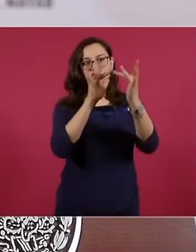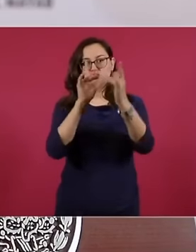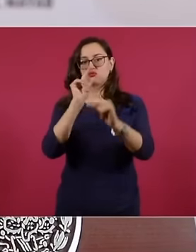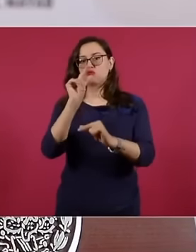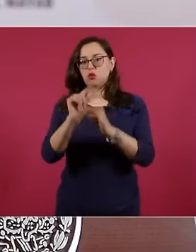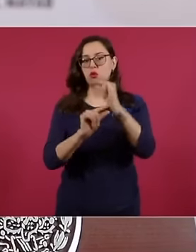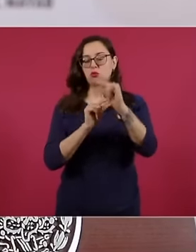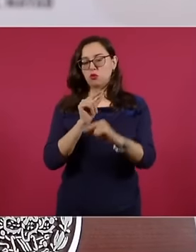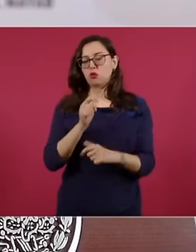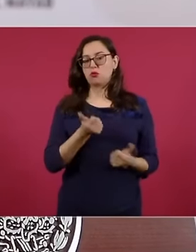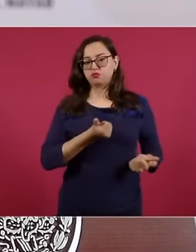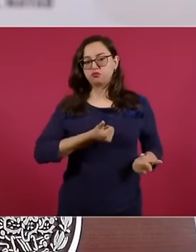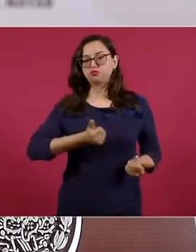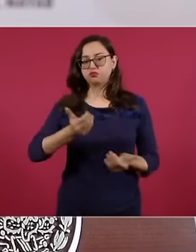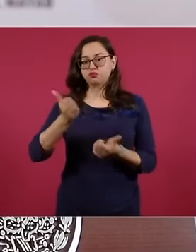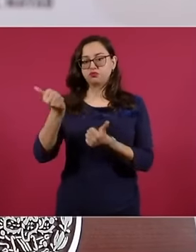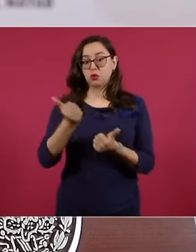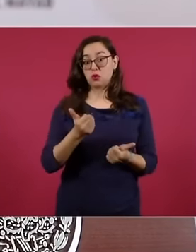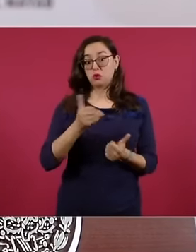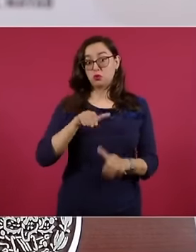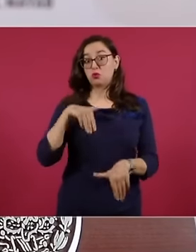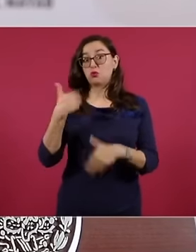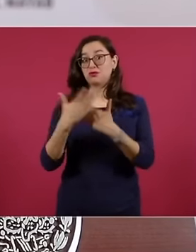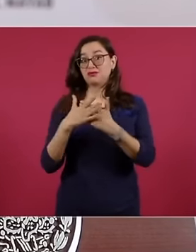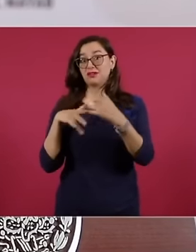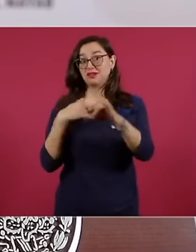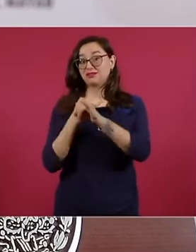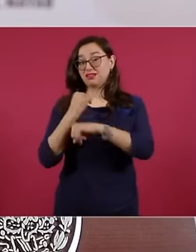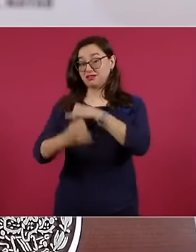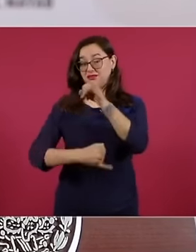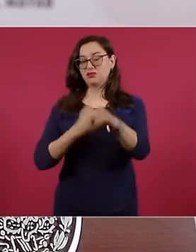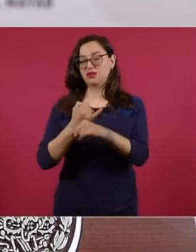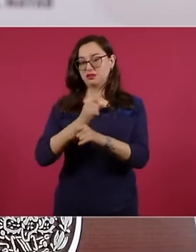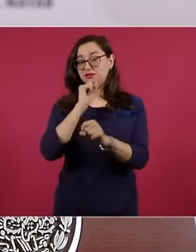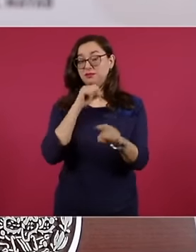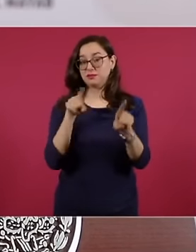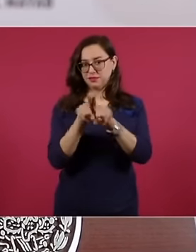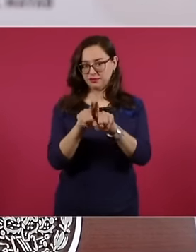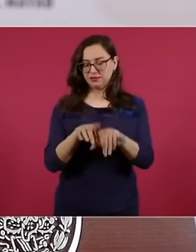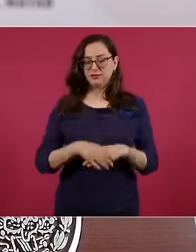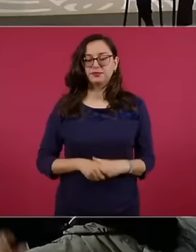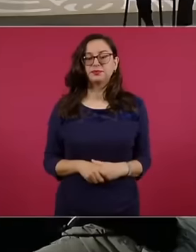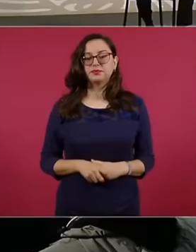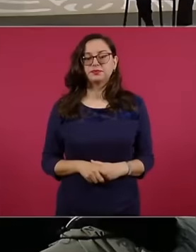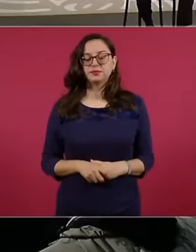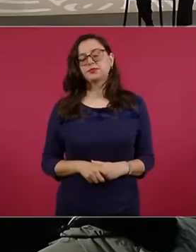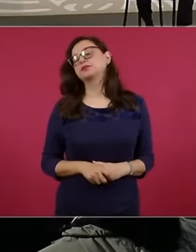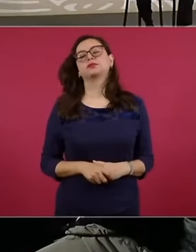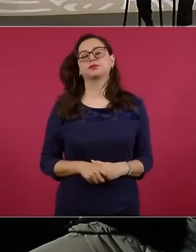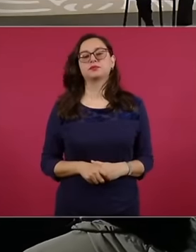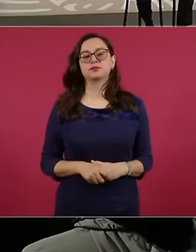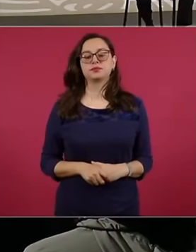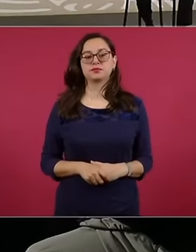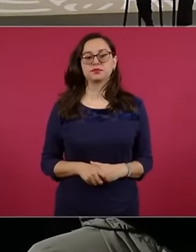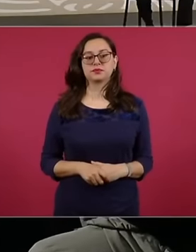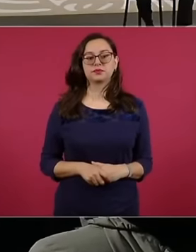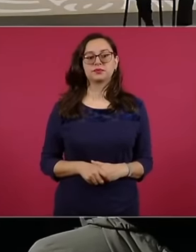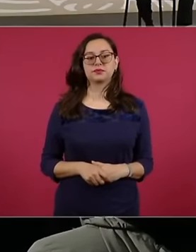soon interoceanic cargo. The next one, please. the case of line fa this line connects